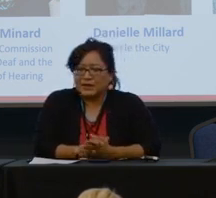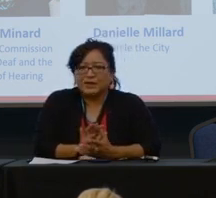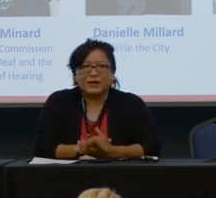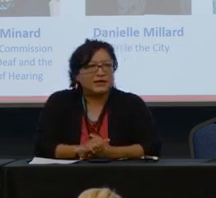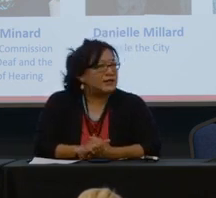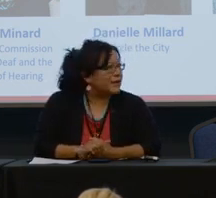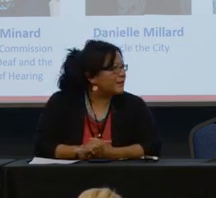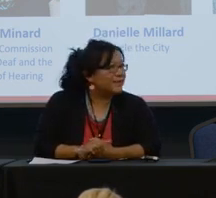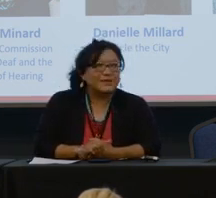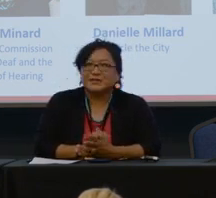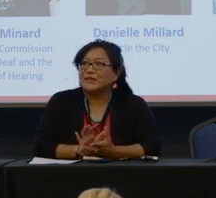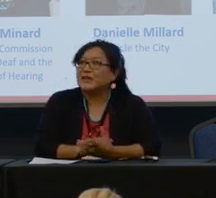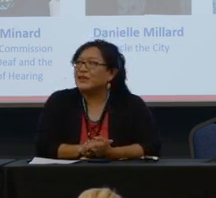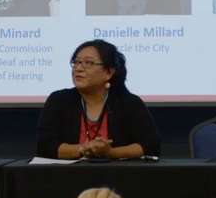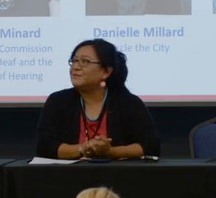And I think I'm at time, so thank you.